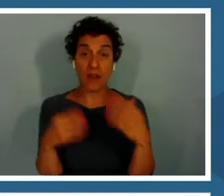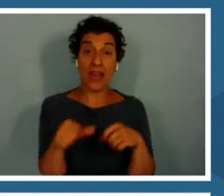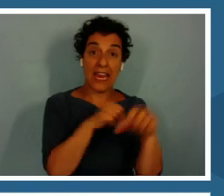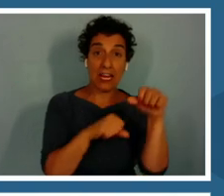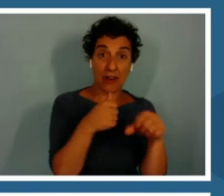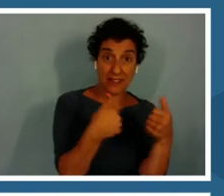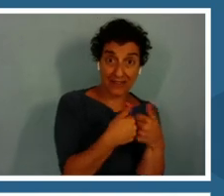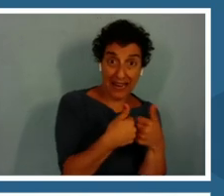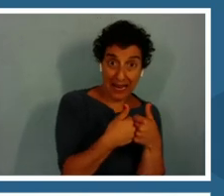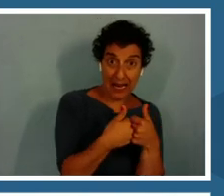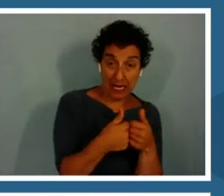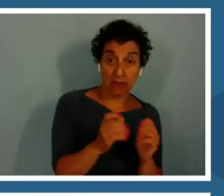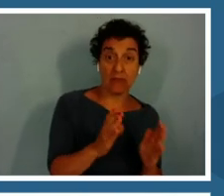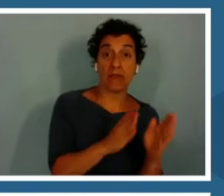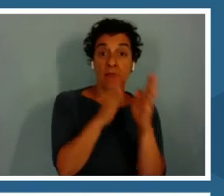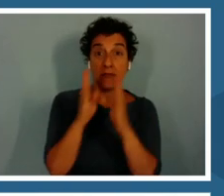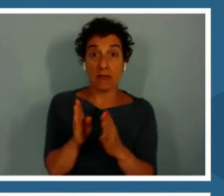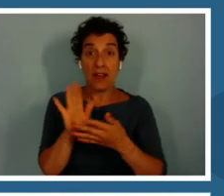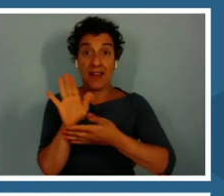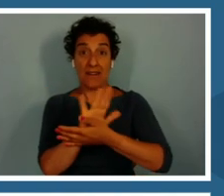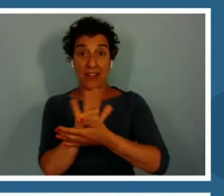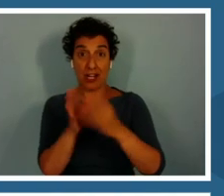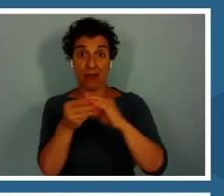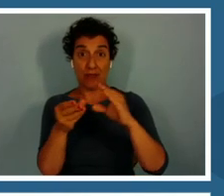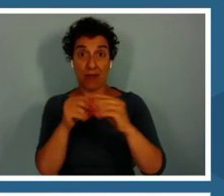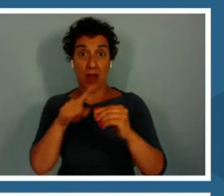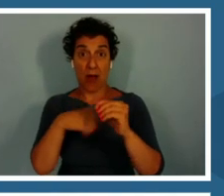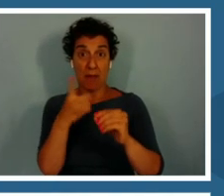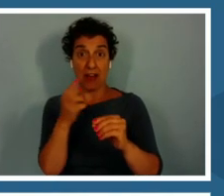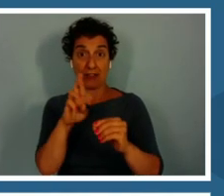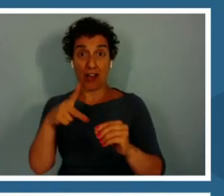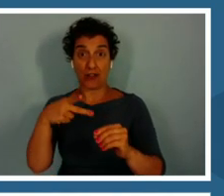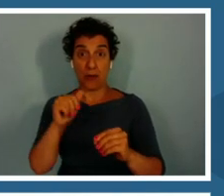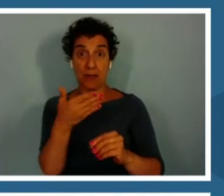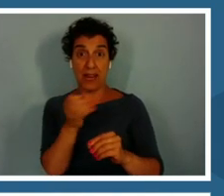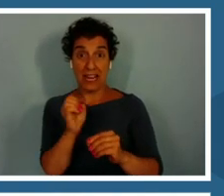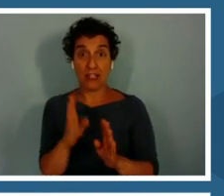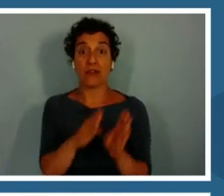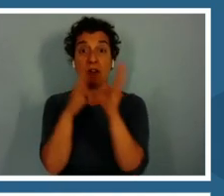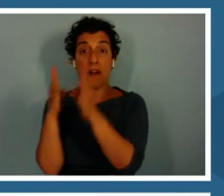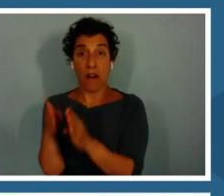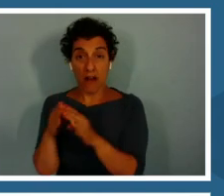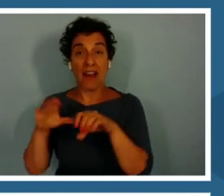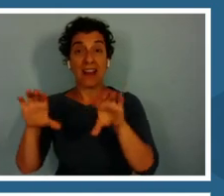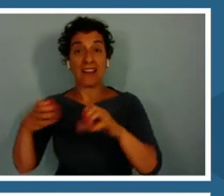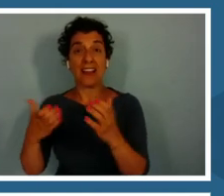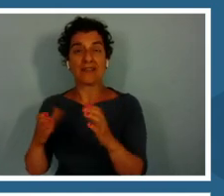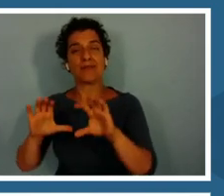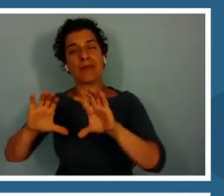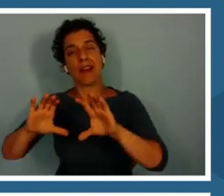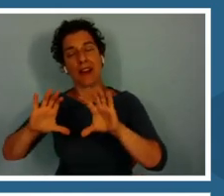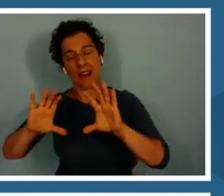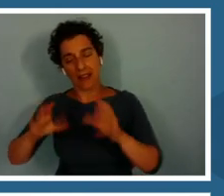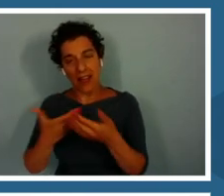In the middle is a video biography of Dr. page and on the right is the classroom activity. Will jump right into that.